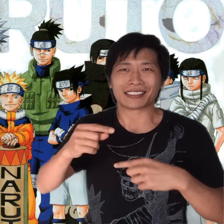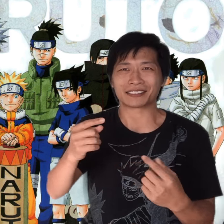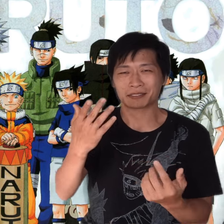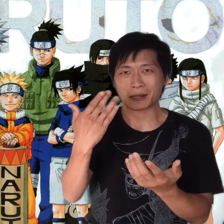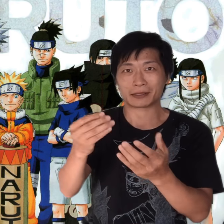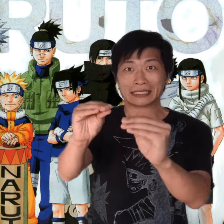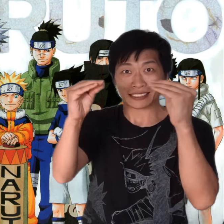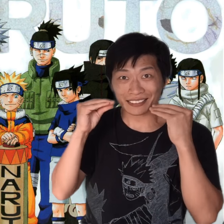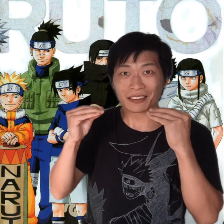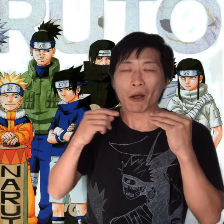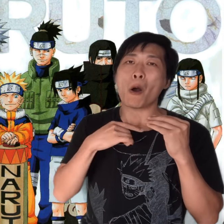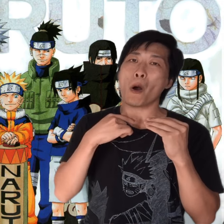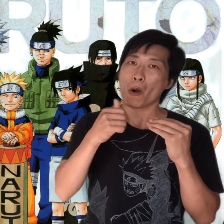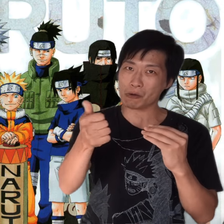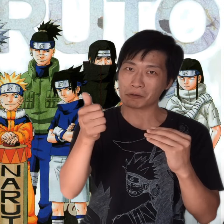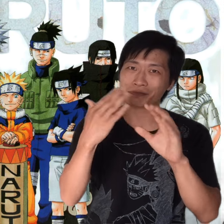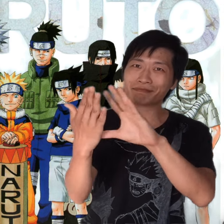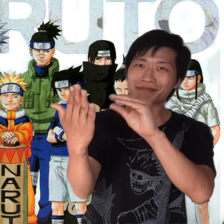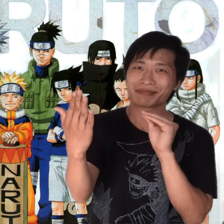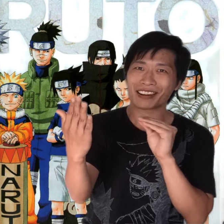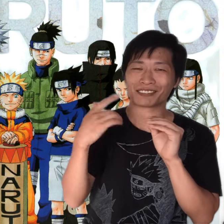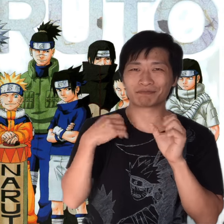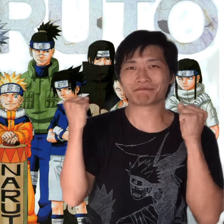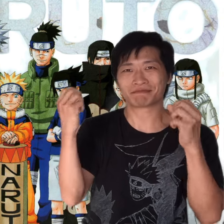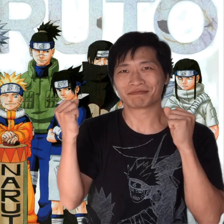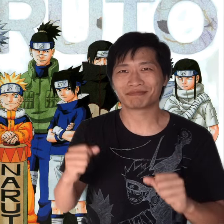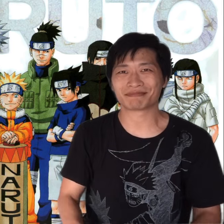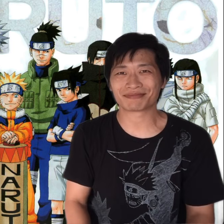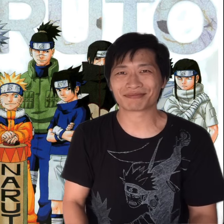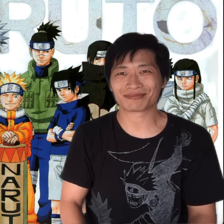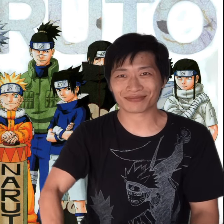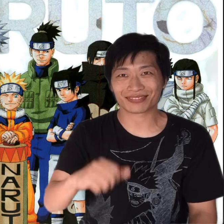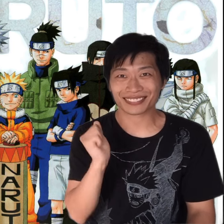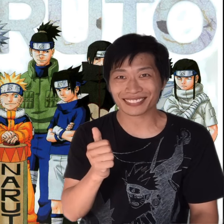Teach me your Sign Names of the characters, if it’s good, I’d like to copy it.